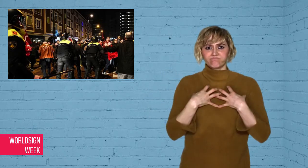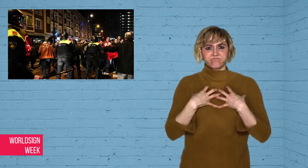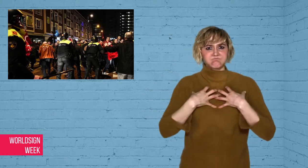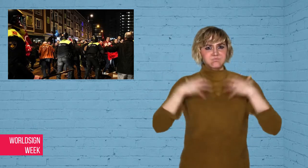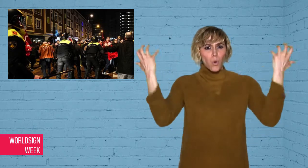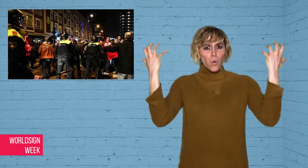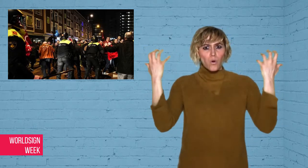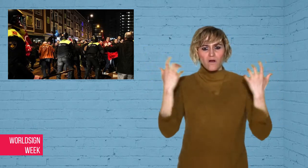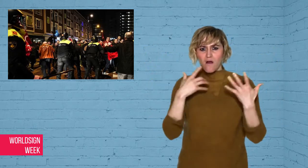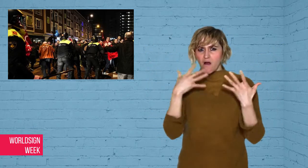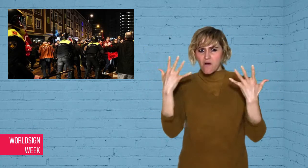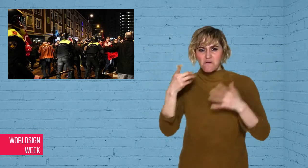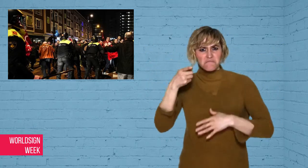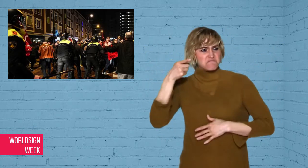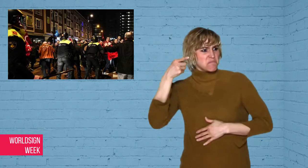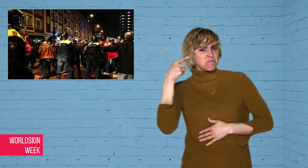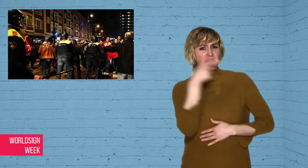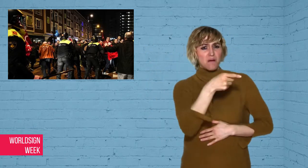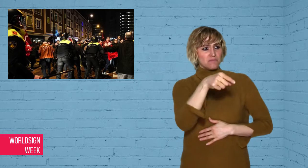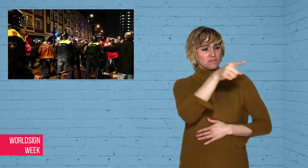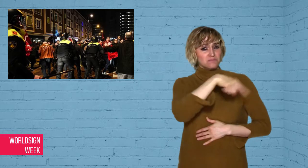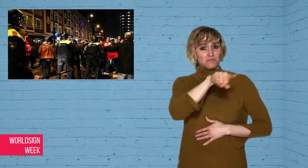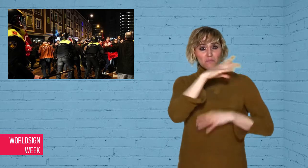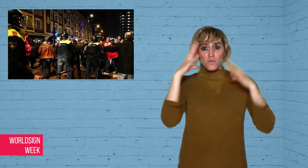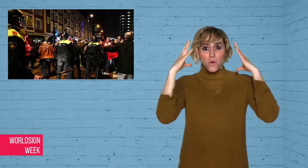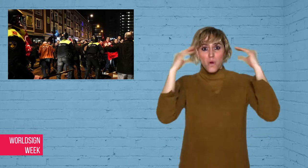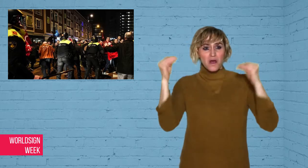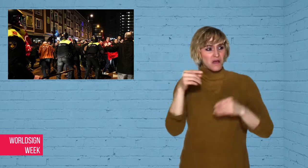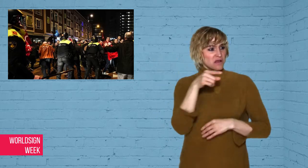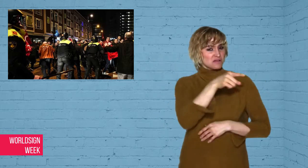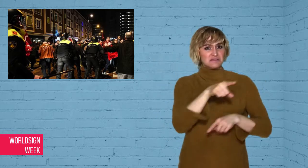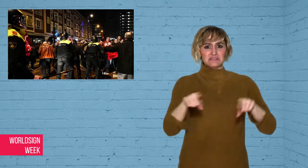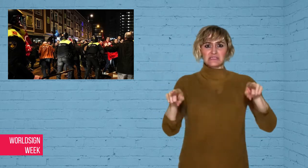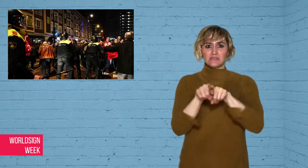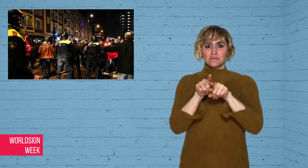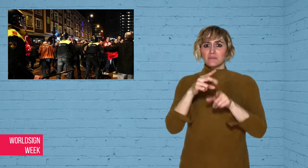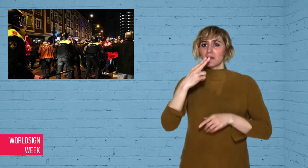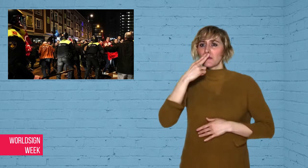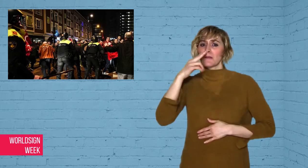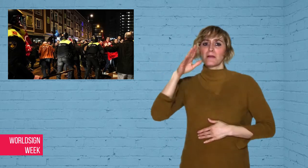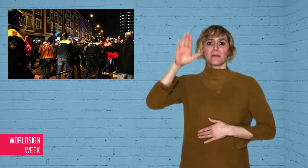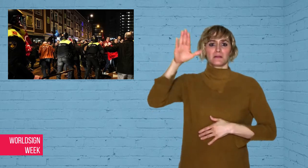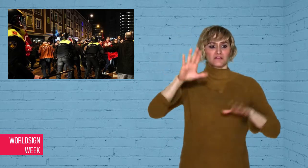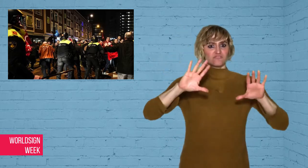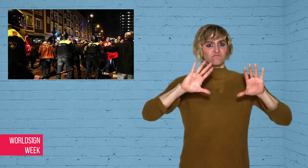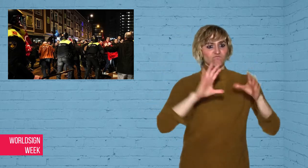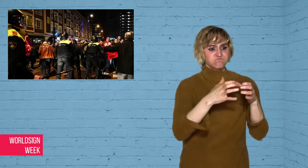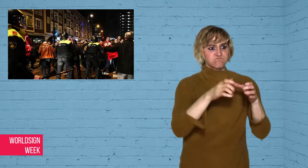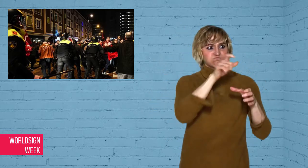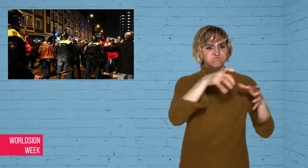Dutch “Nazi remnants”, and then warned